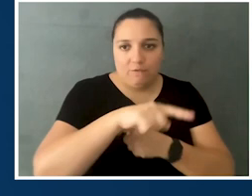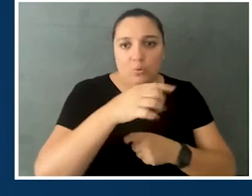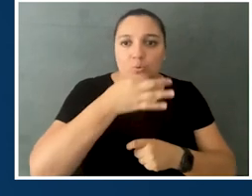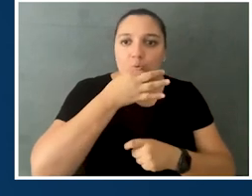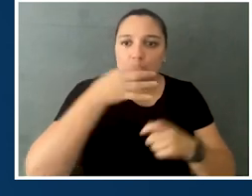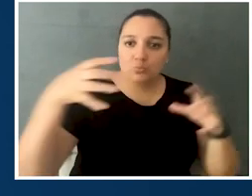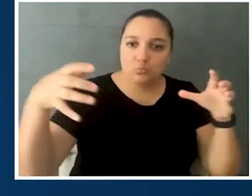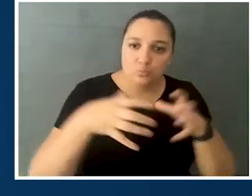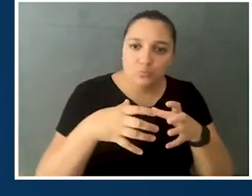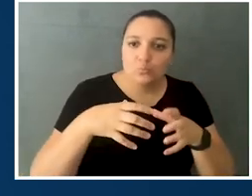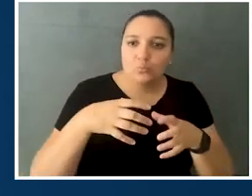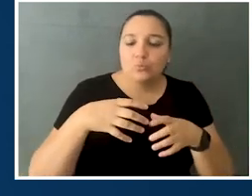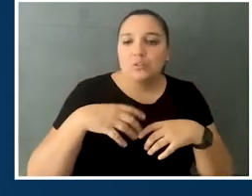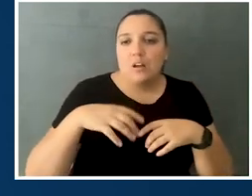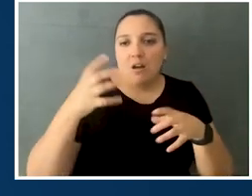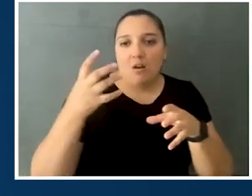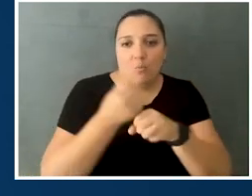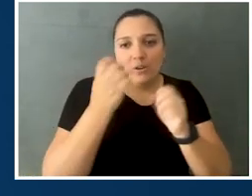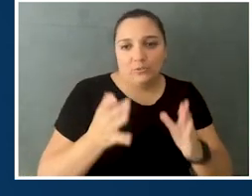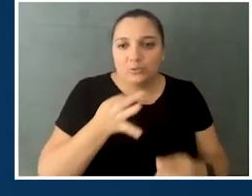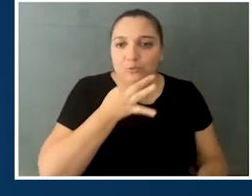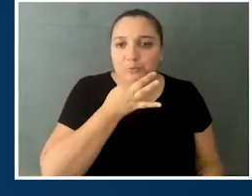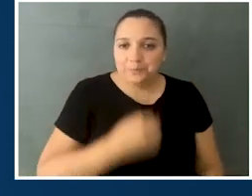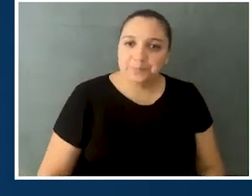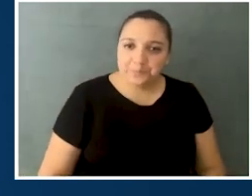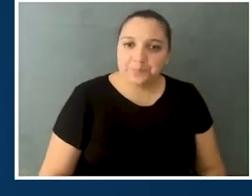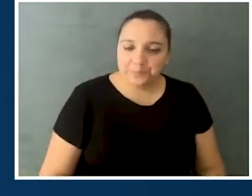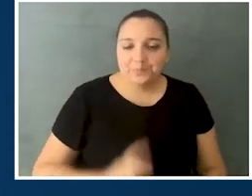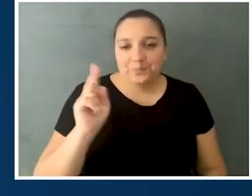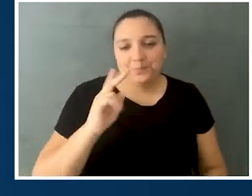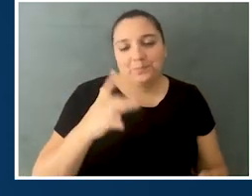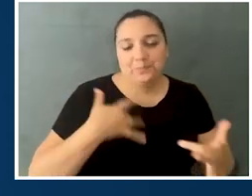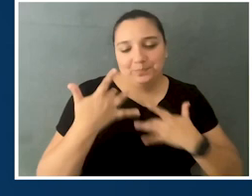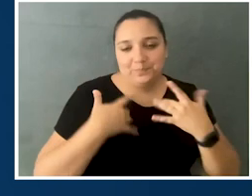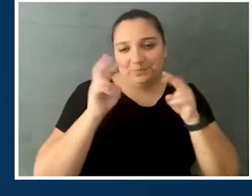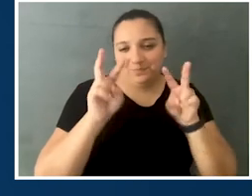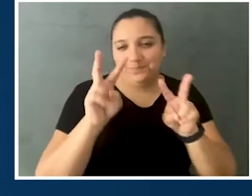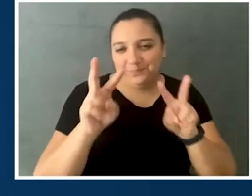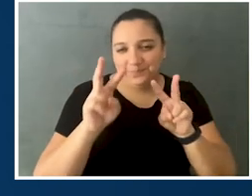our incoming cohort of Heumann-Armstrong Award winners. We are so excited to see the developments,